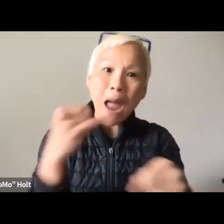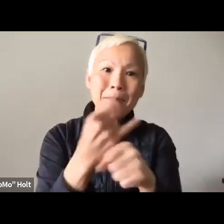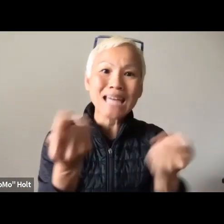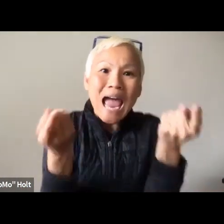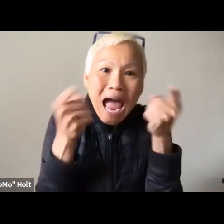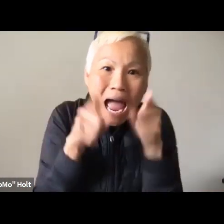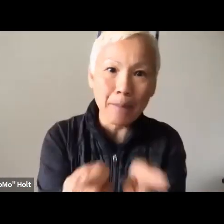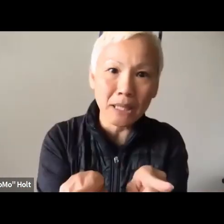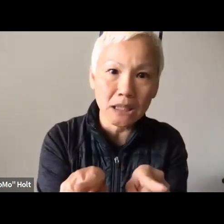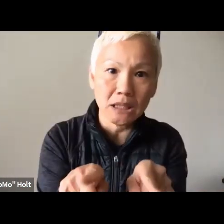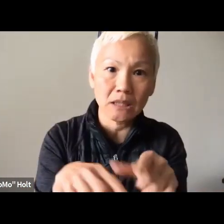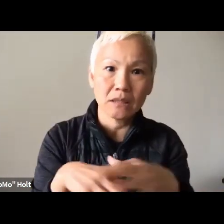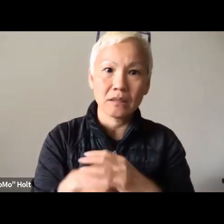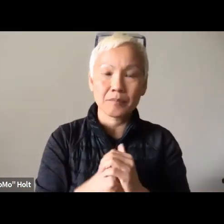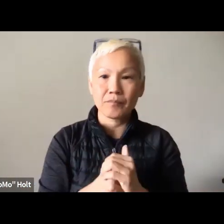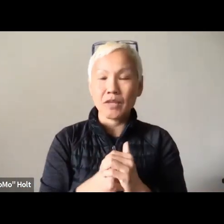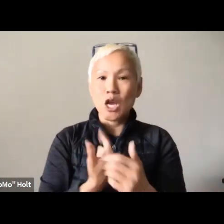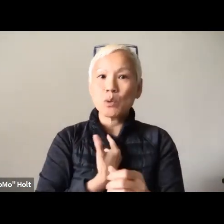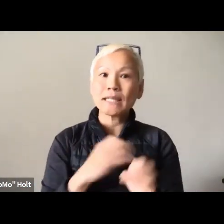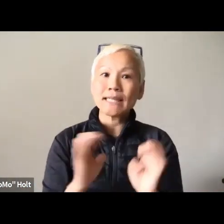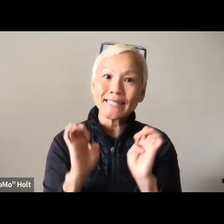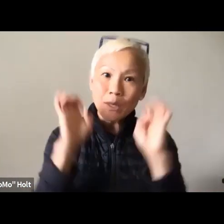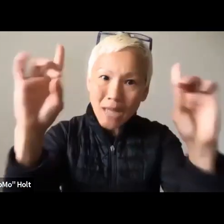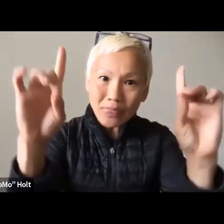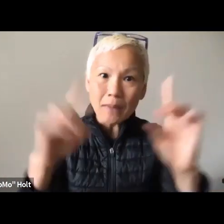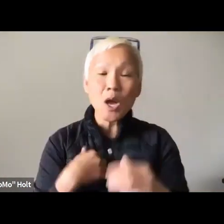And it is possible, and we can make it happen.